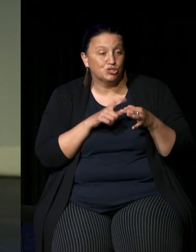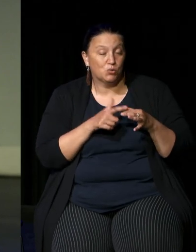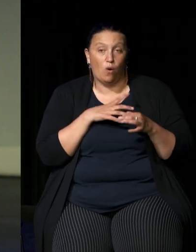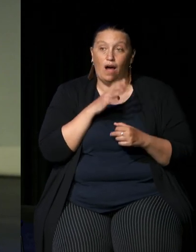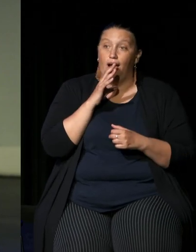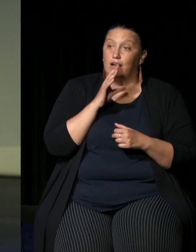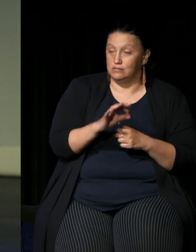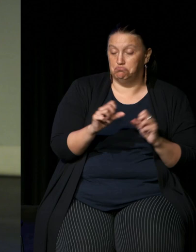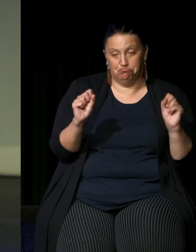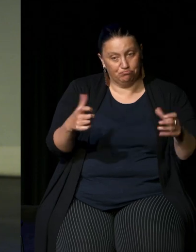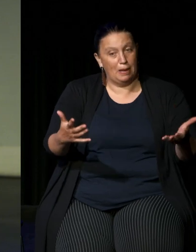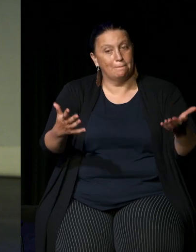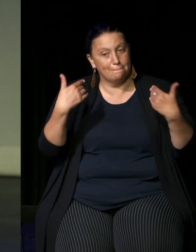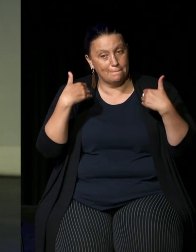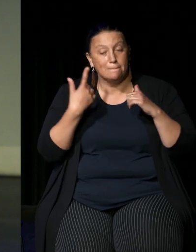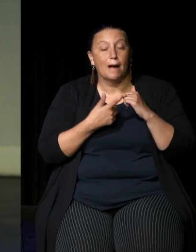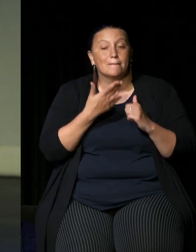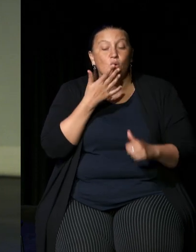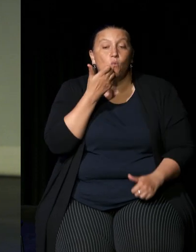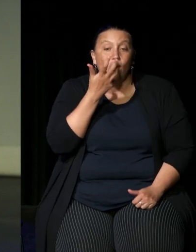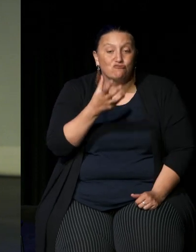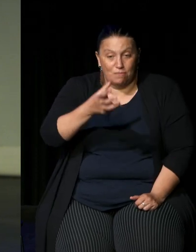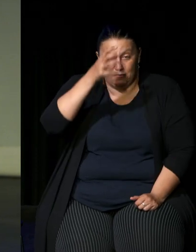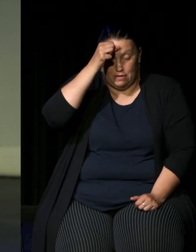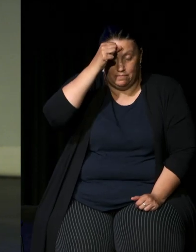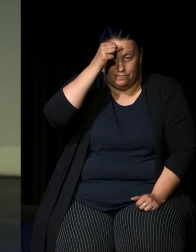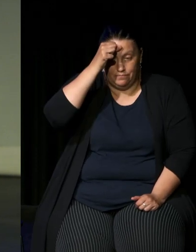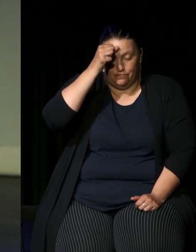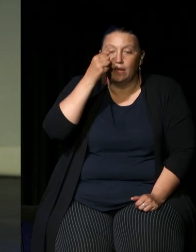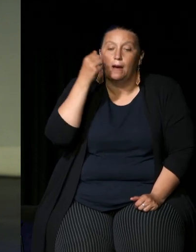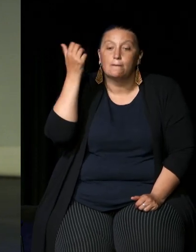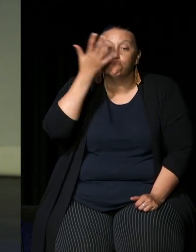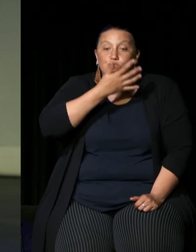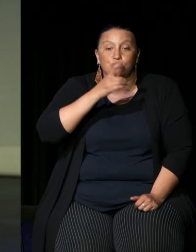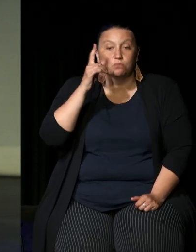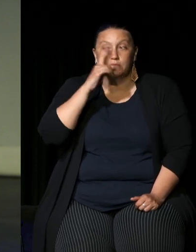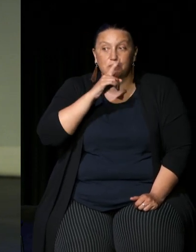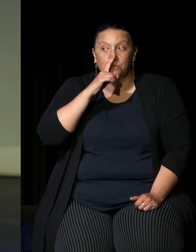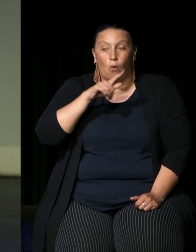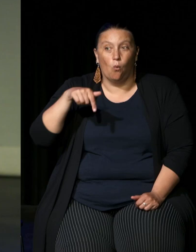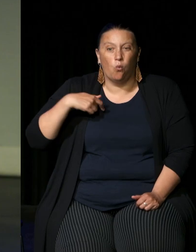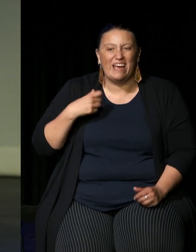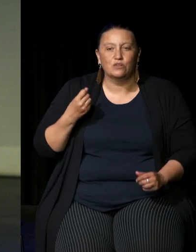ask but always remember Aboriginal people also don't have the answer to everything